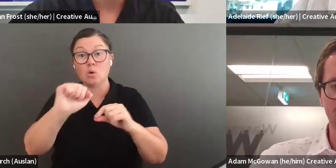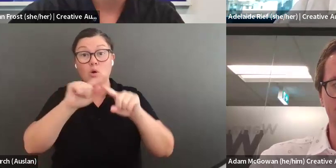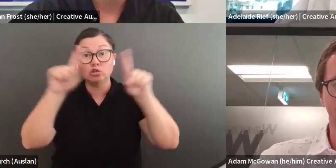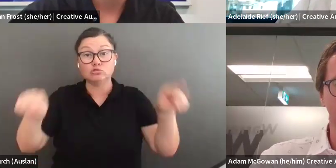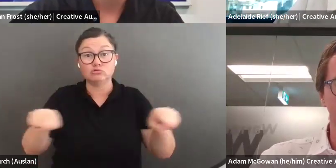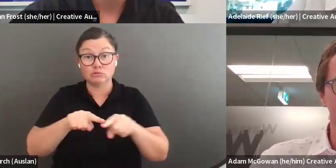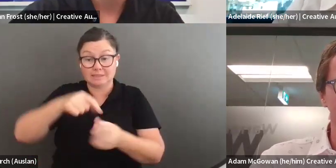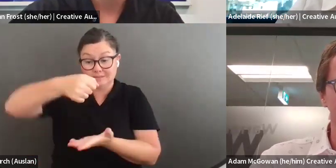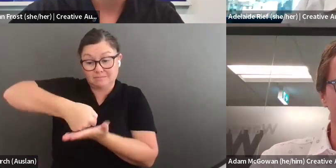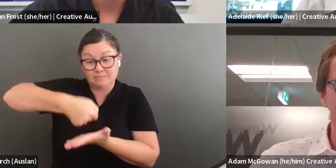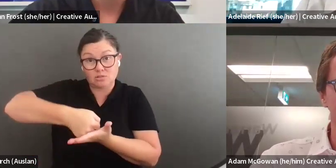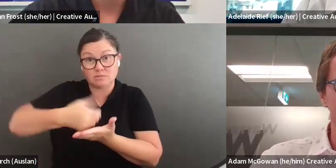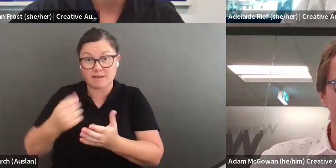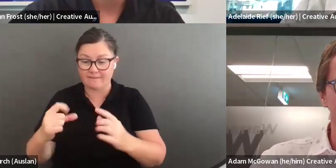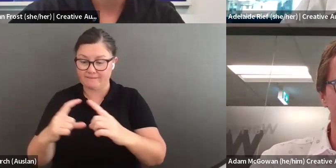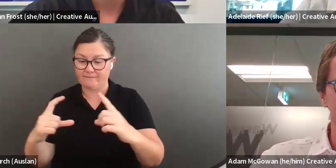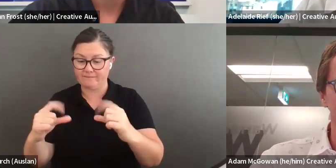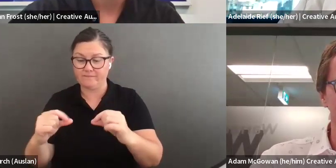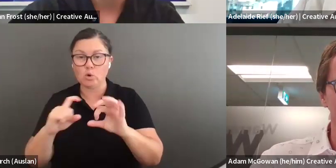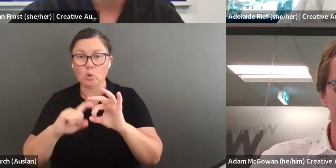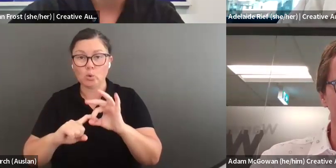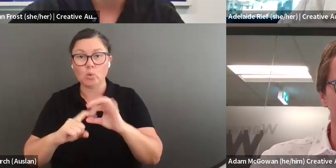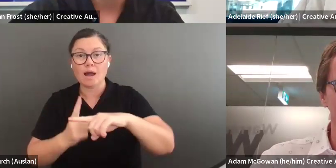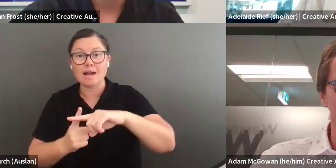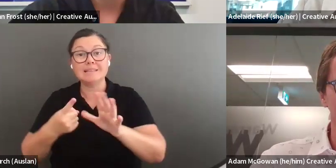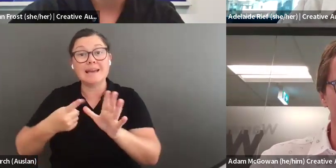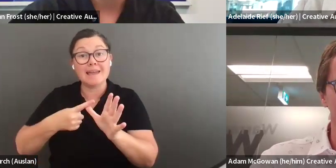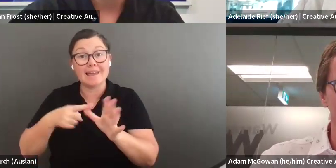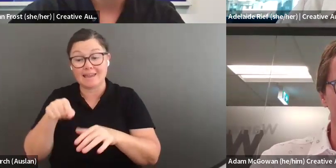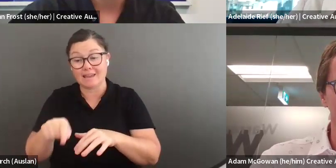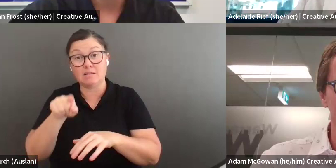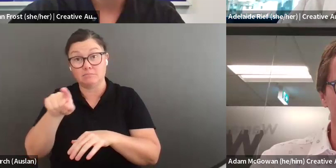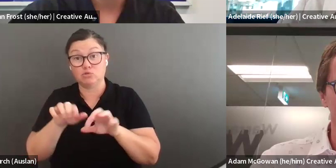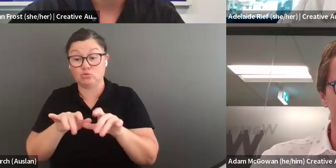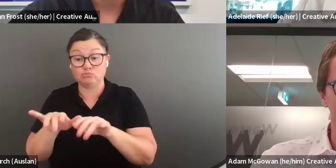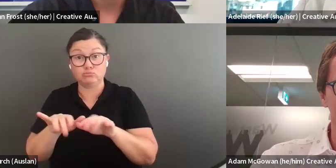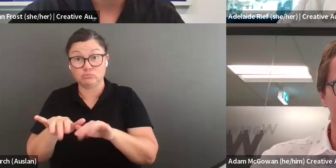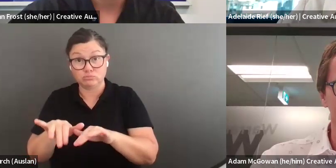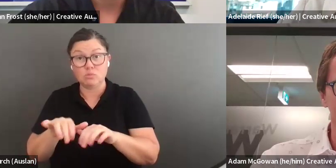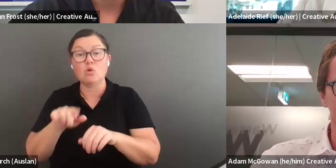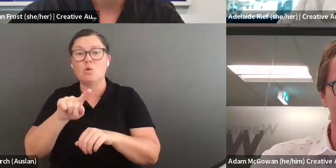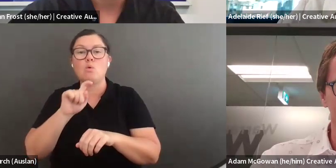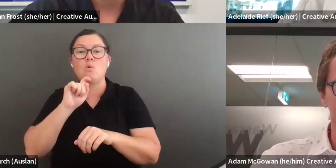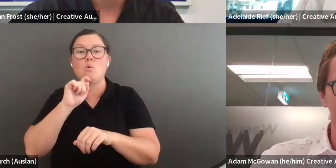of your screen, you should be able to see a box that says Q&A. You can type your